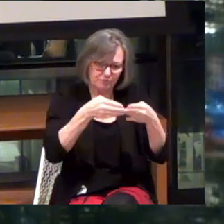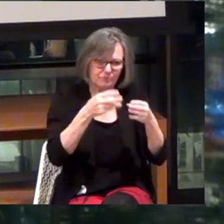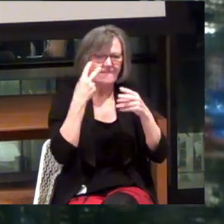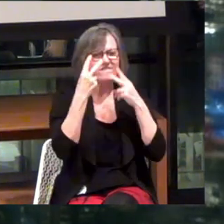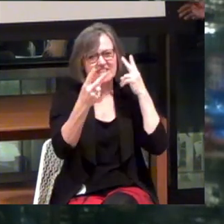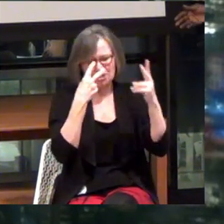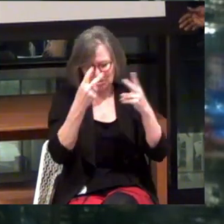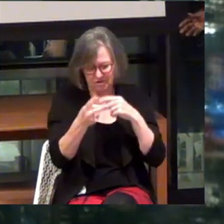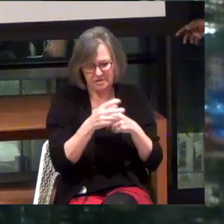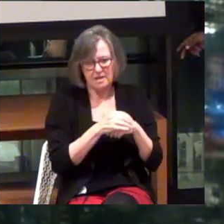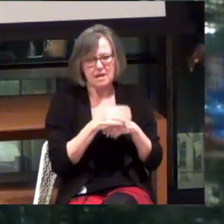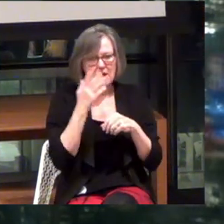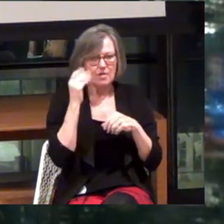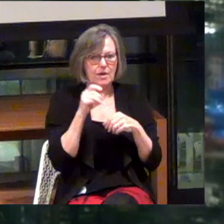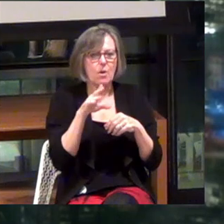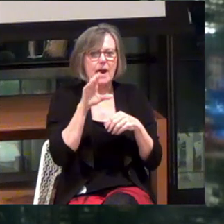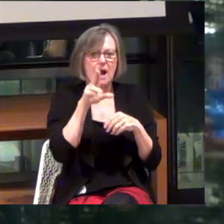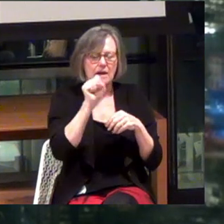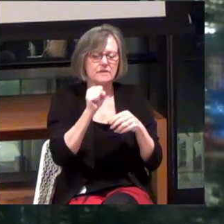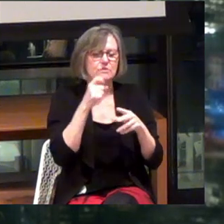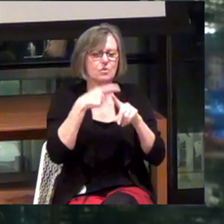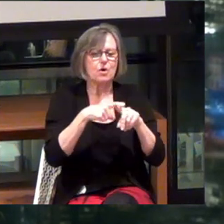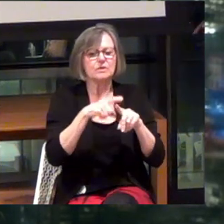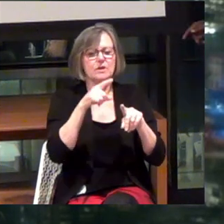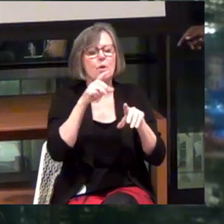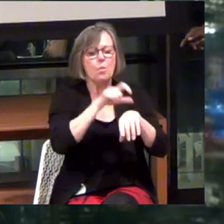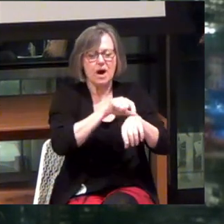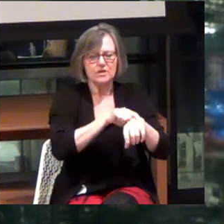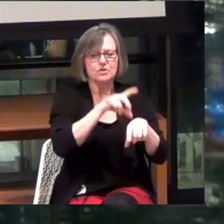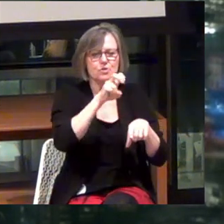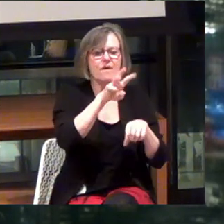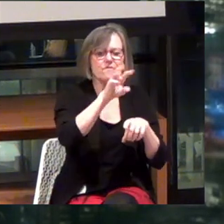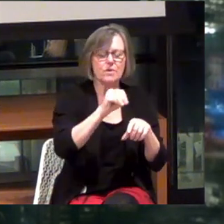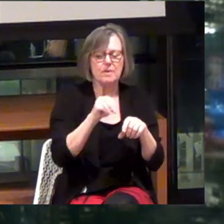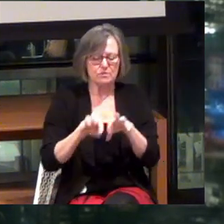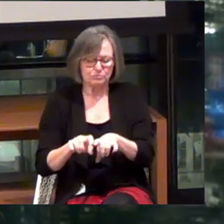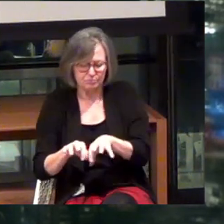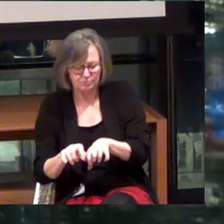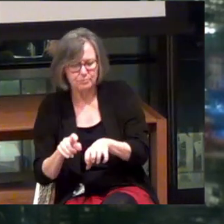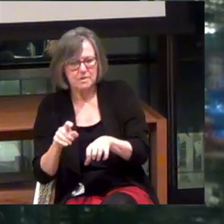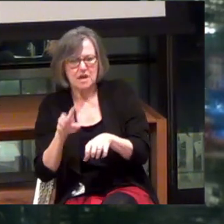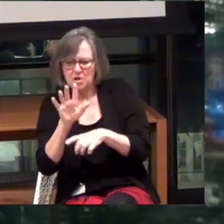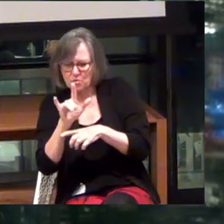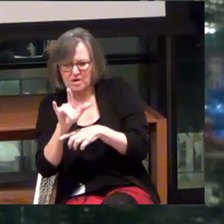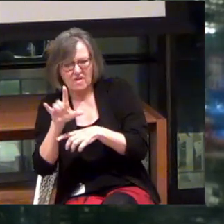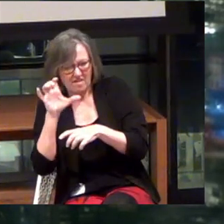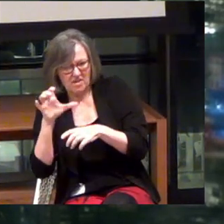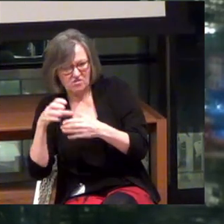That's why my Oculus Quest cost $249, but a Braille keyboard costs... Correct me if I'm wrong...